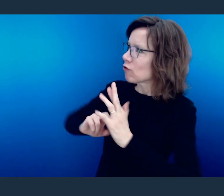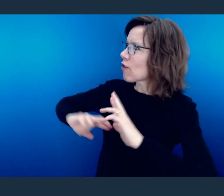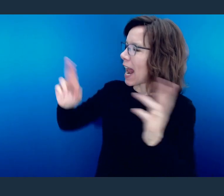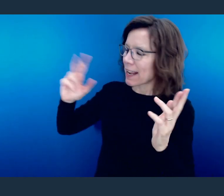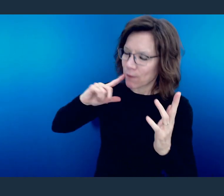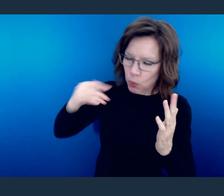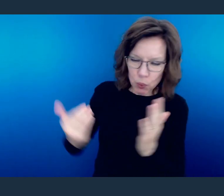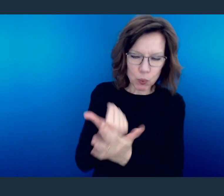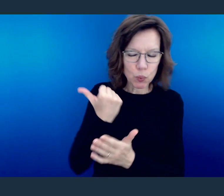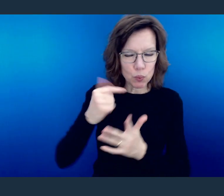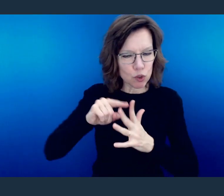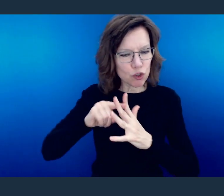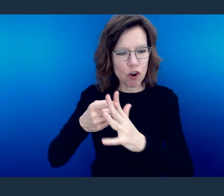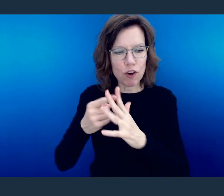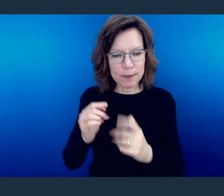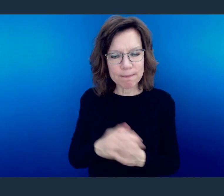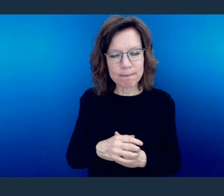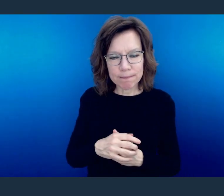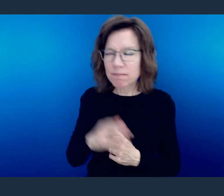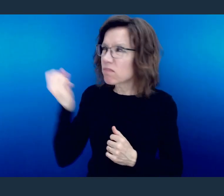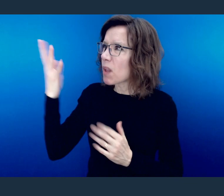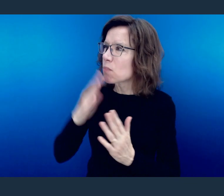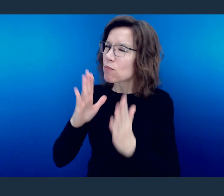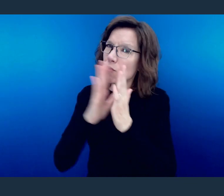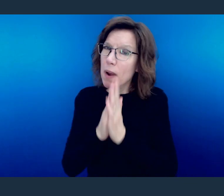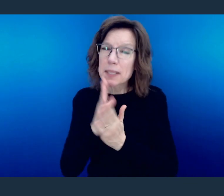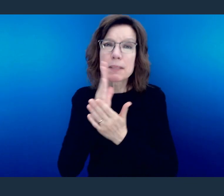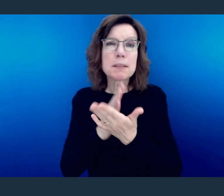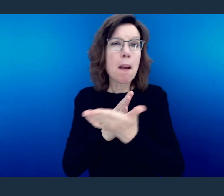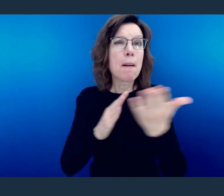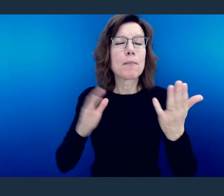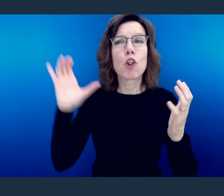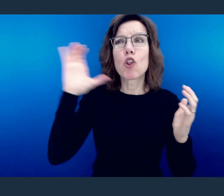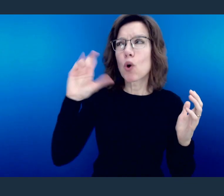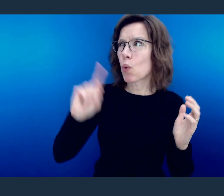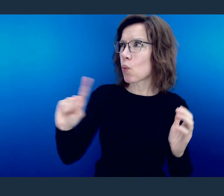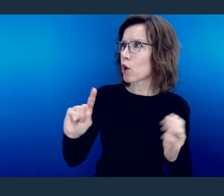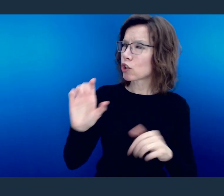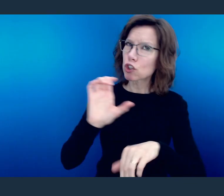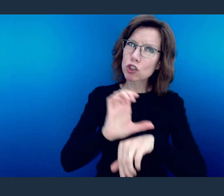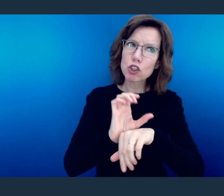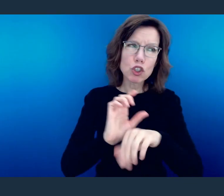I pray for those seeking a connection with a community that might help them in this walk.